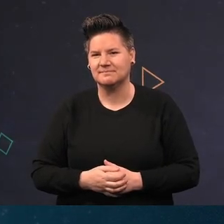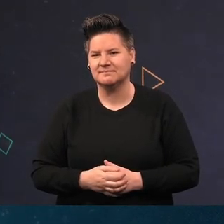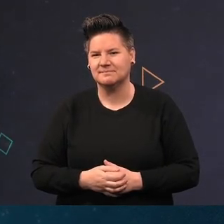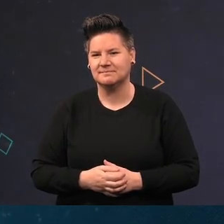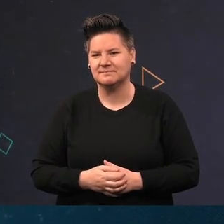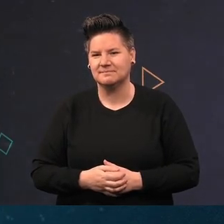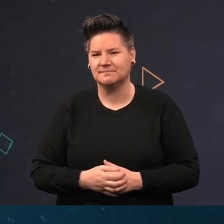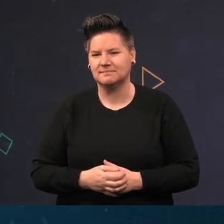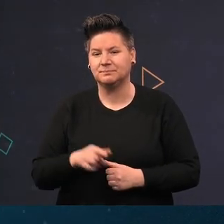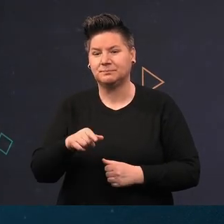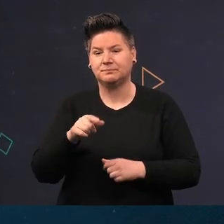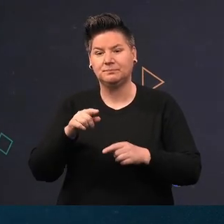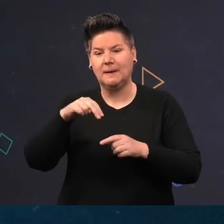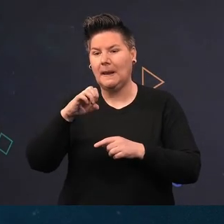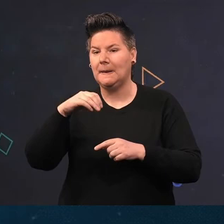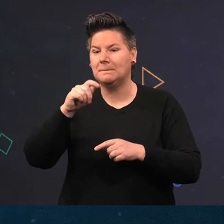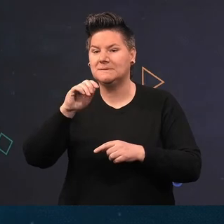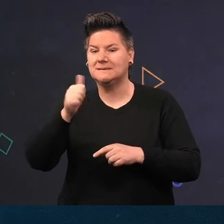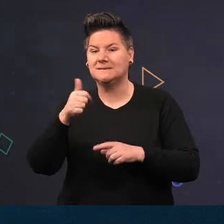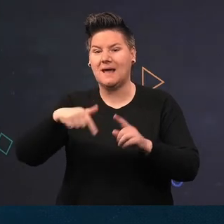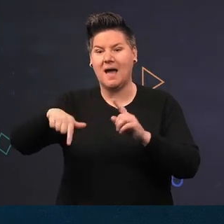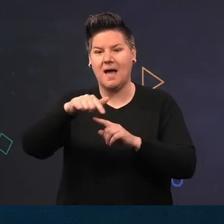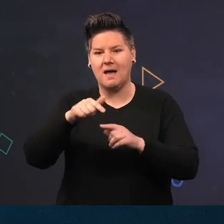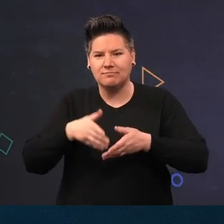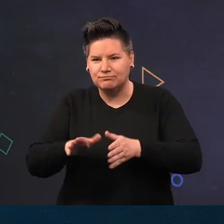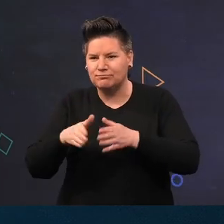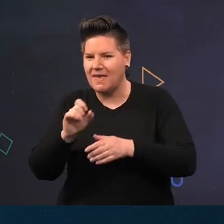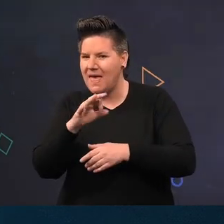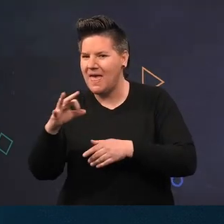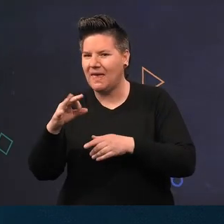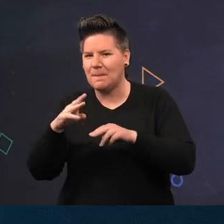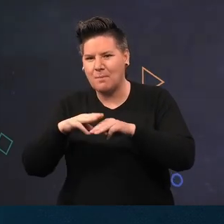Another clump of Nemertesia with Nudibranch egg masses